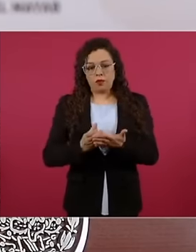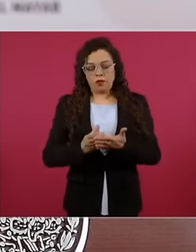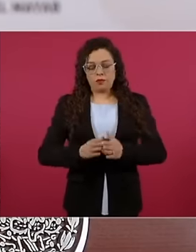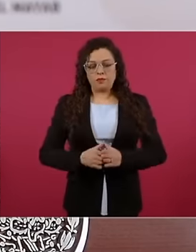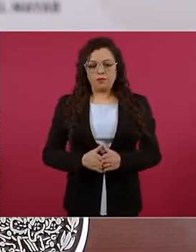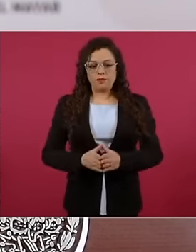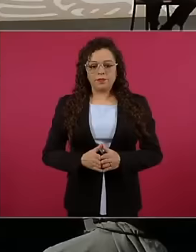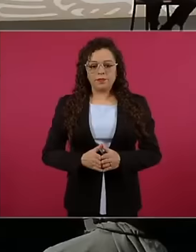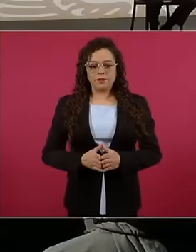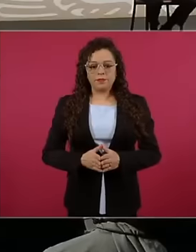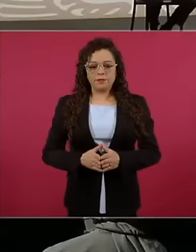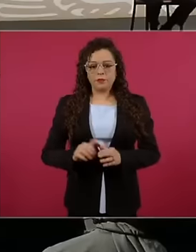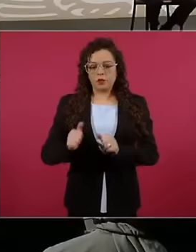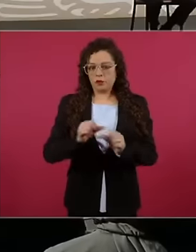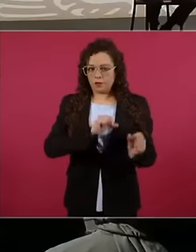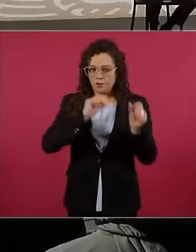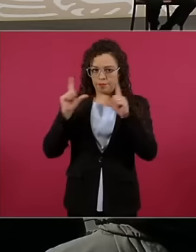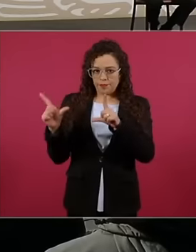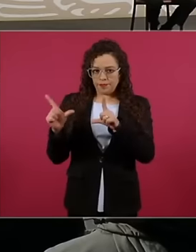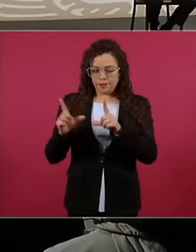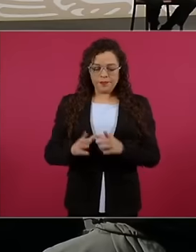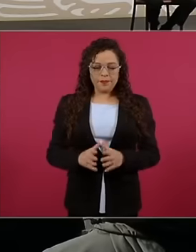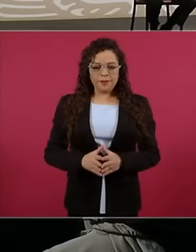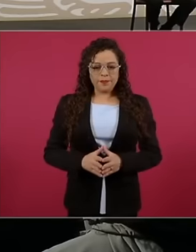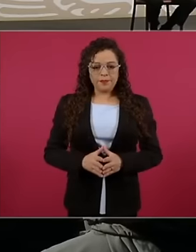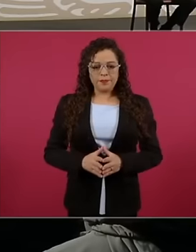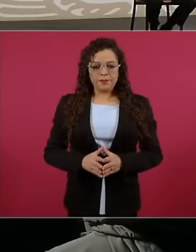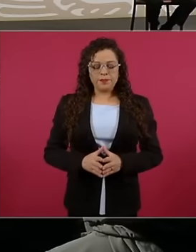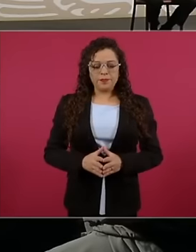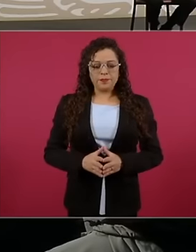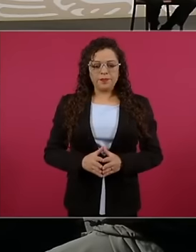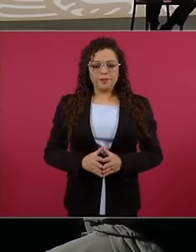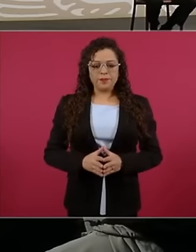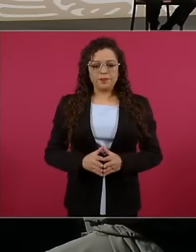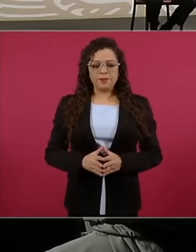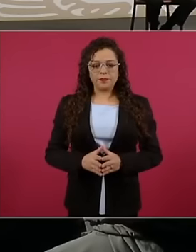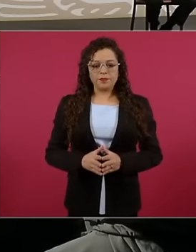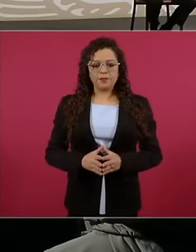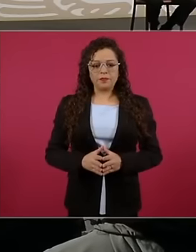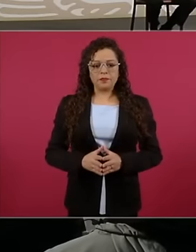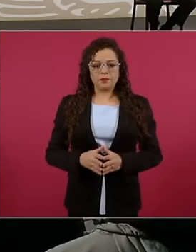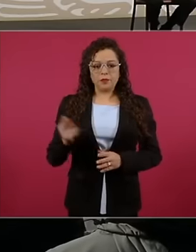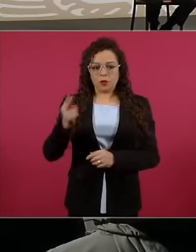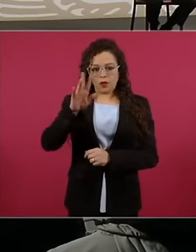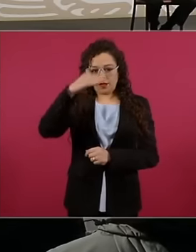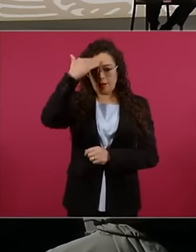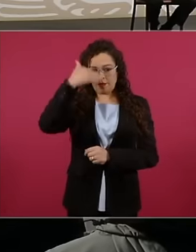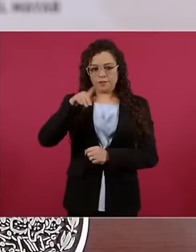next, please, the development plans, as you know, have tax incentives and they